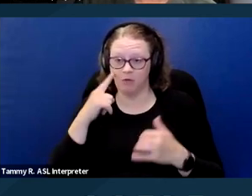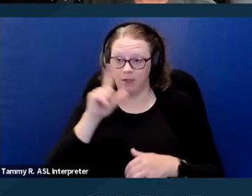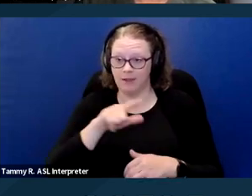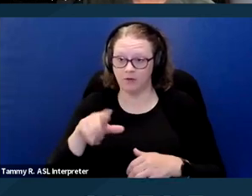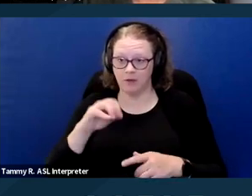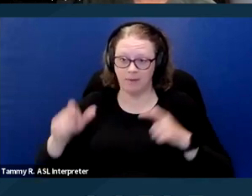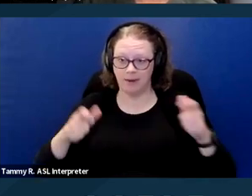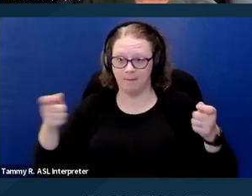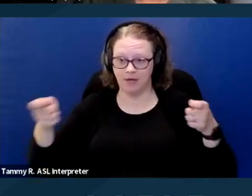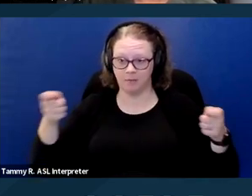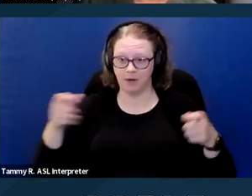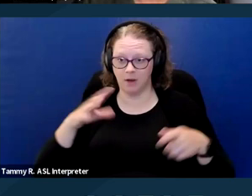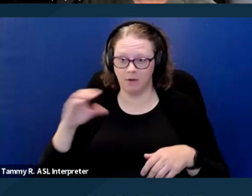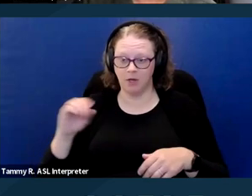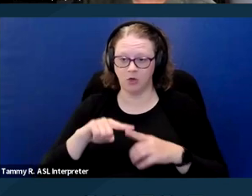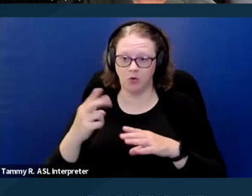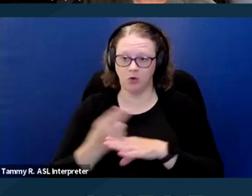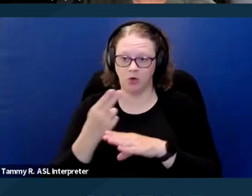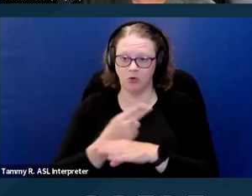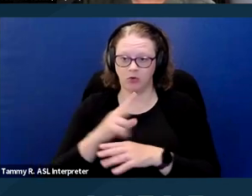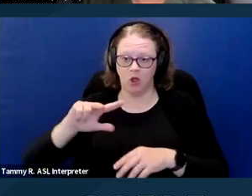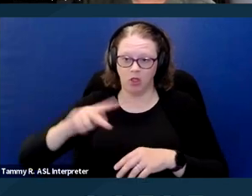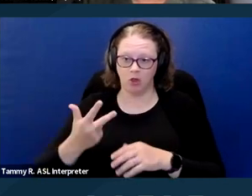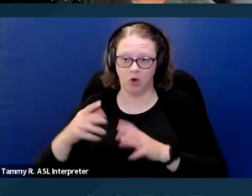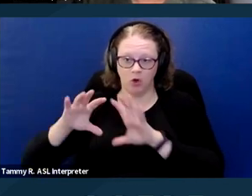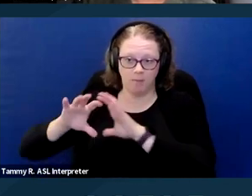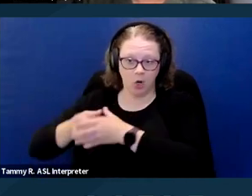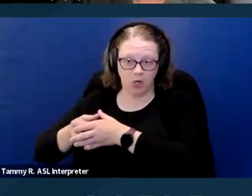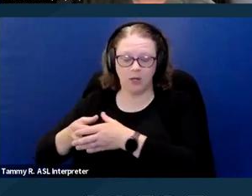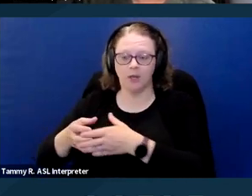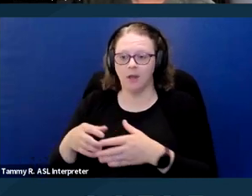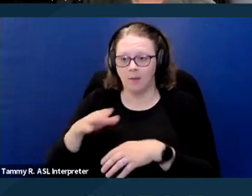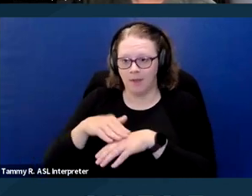to use third party pet screening companies to do this screening for them.